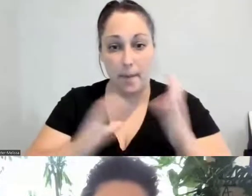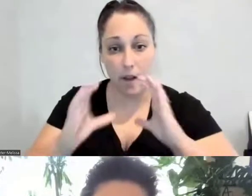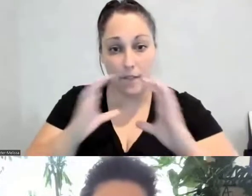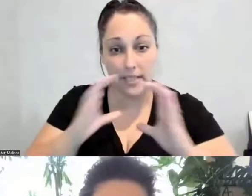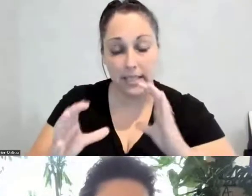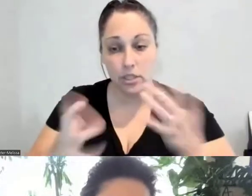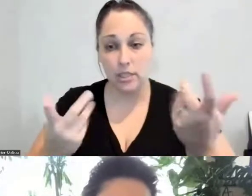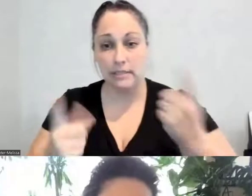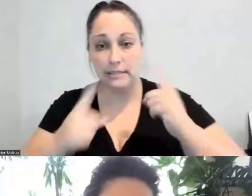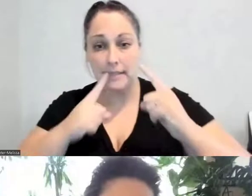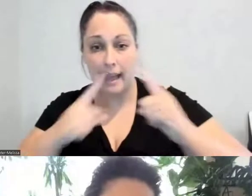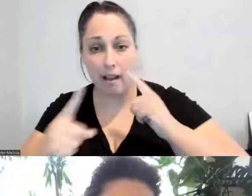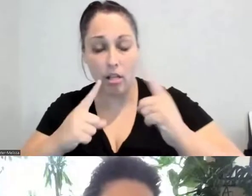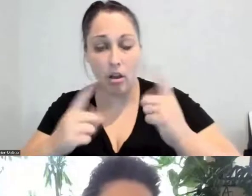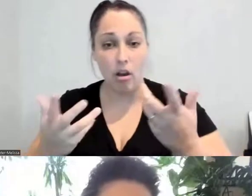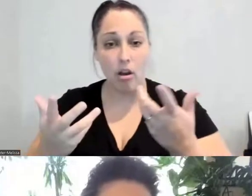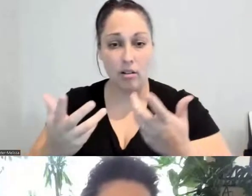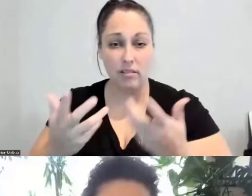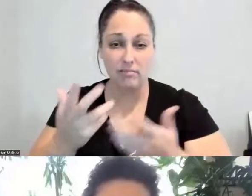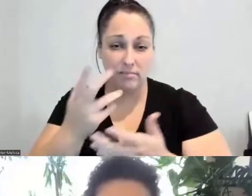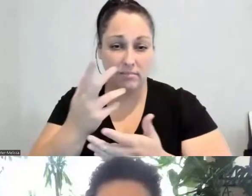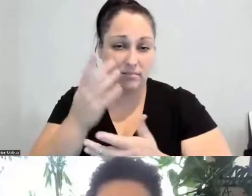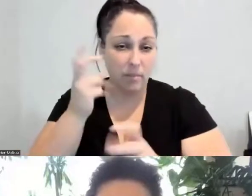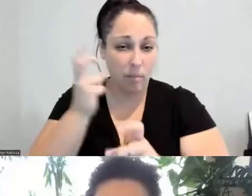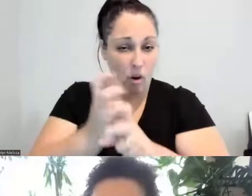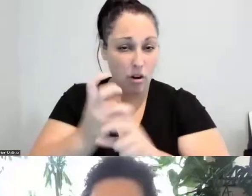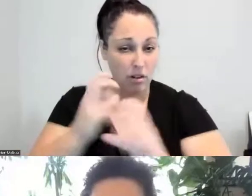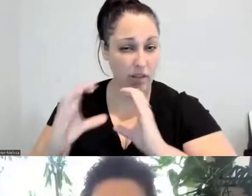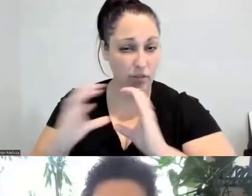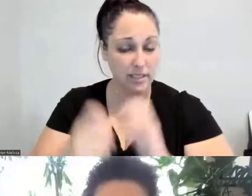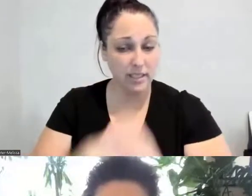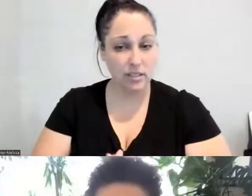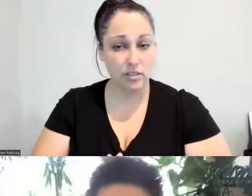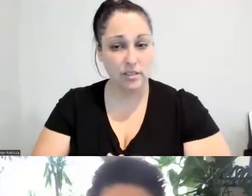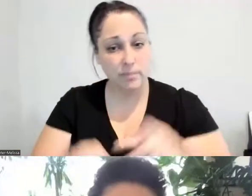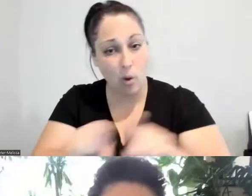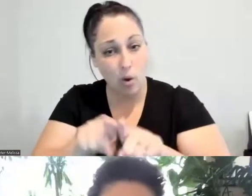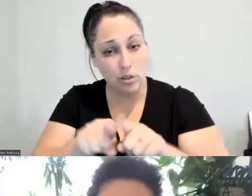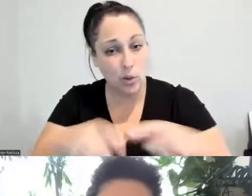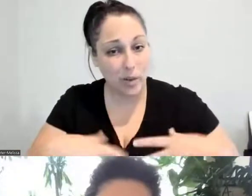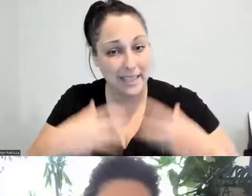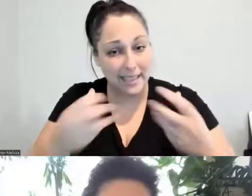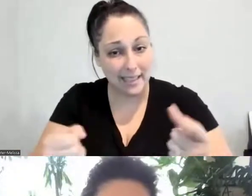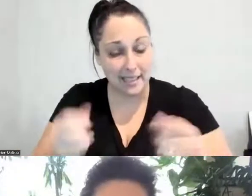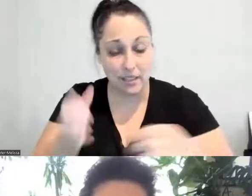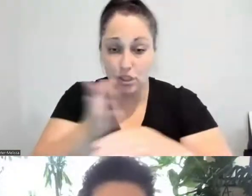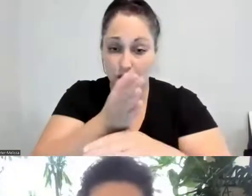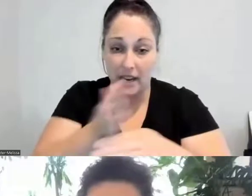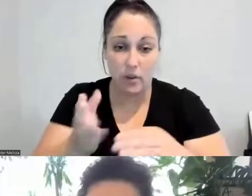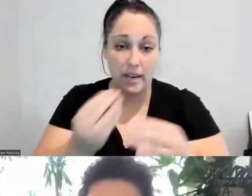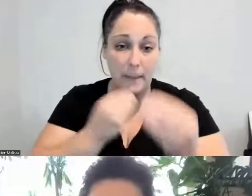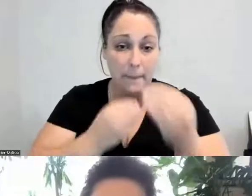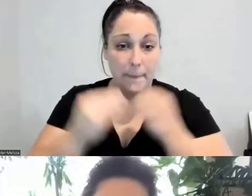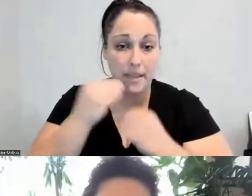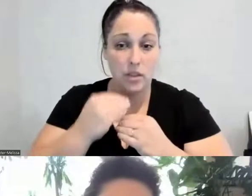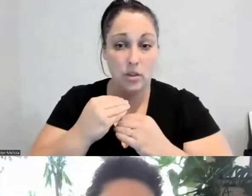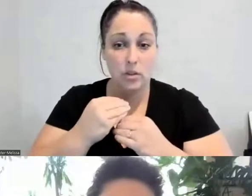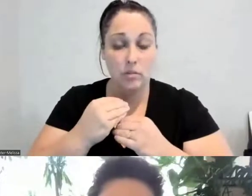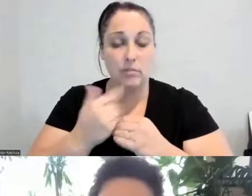also maybe some healing aspects of sharing a meal, of, you know, gifting, you know, one another some knowledge or some food or,